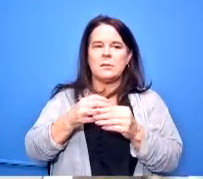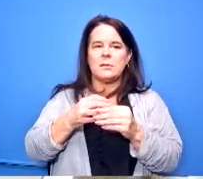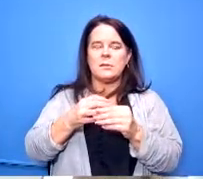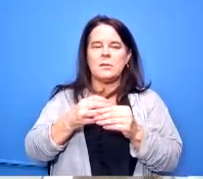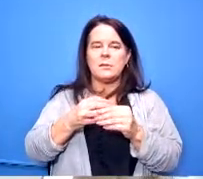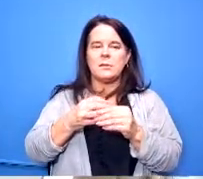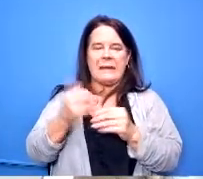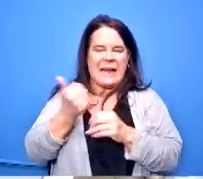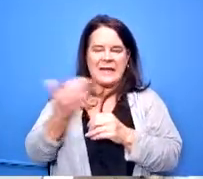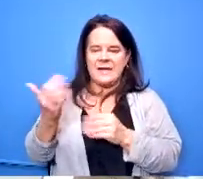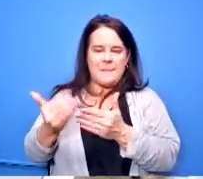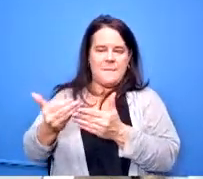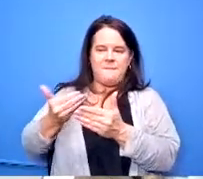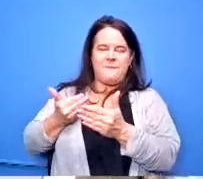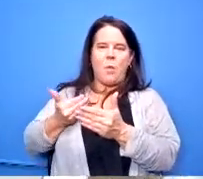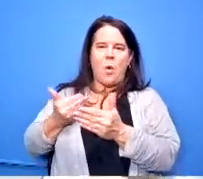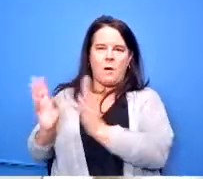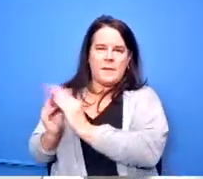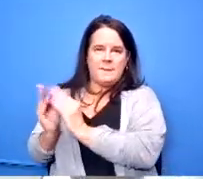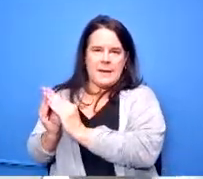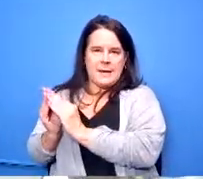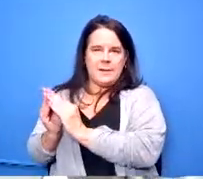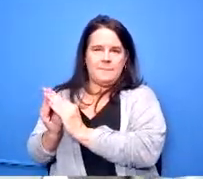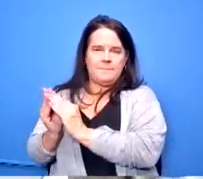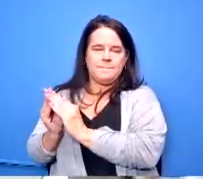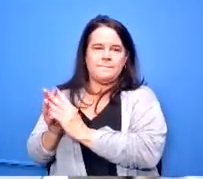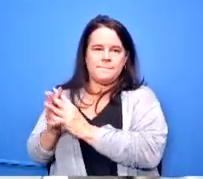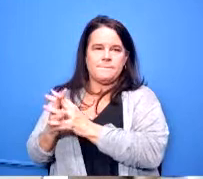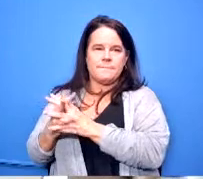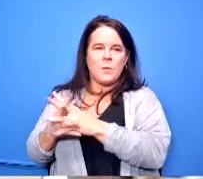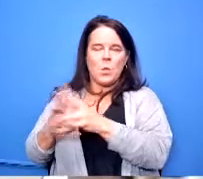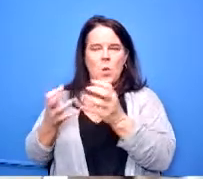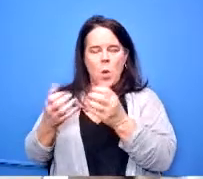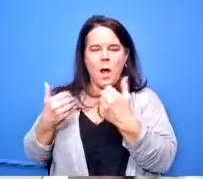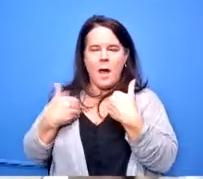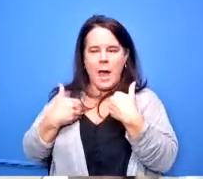out um in a manner that gives our board members the time and consideration they need